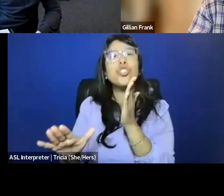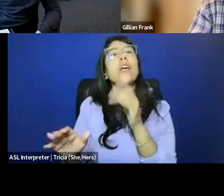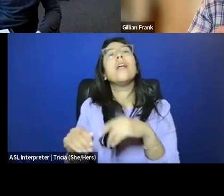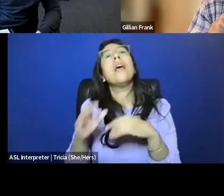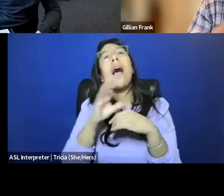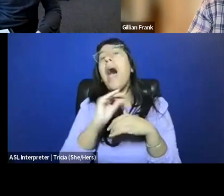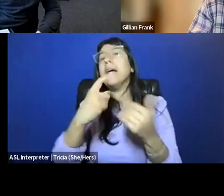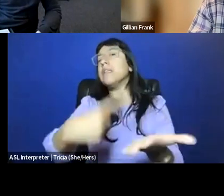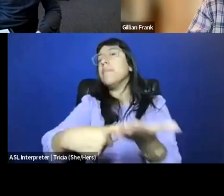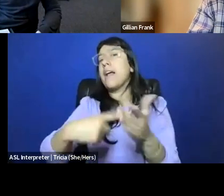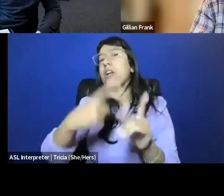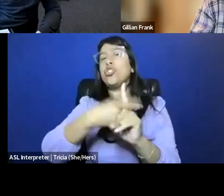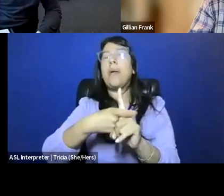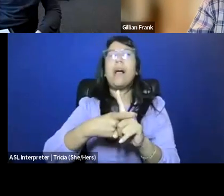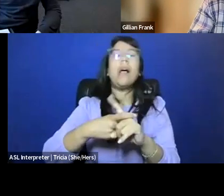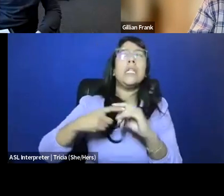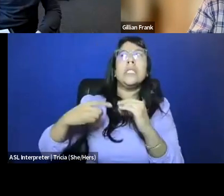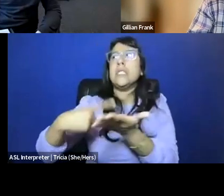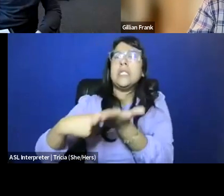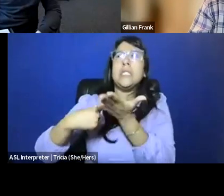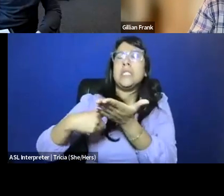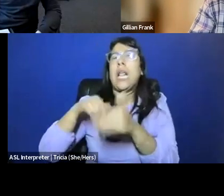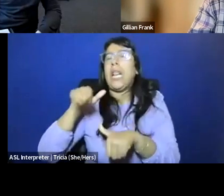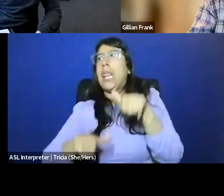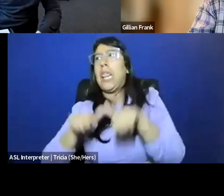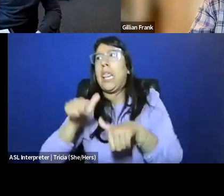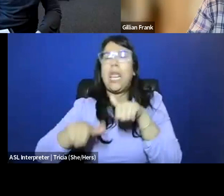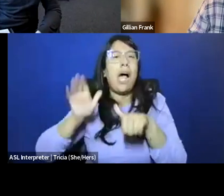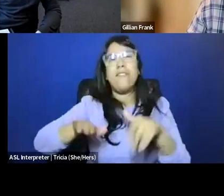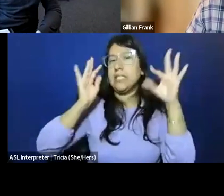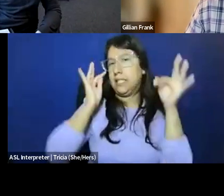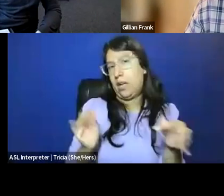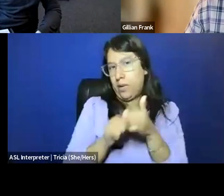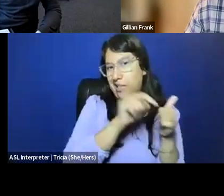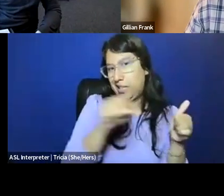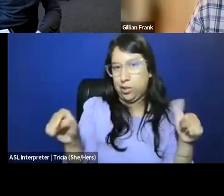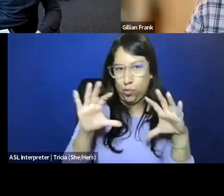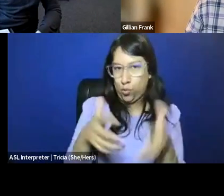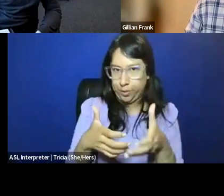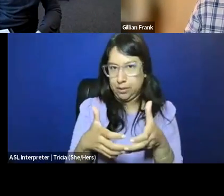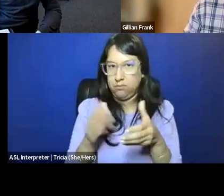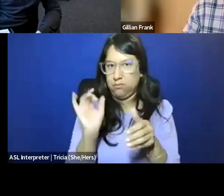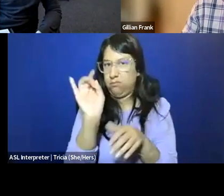and the debate on contraception is unsettled amongst these groups. And so I'm gonna leave that on the table.